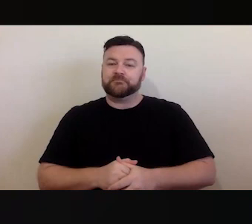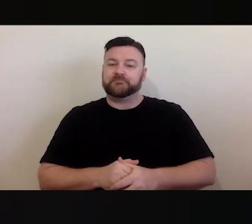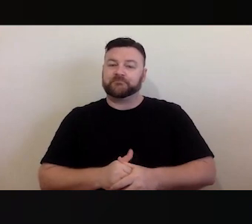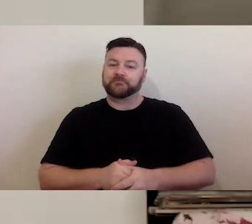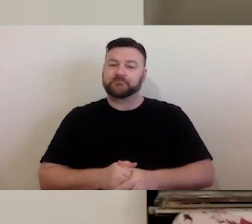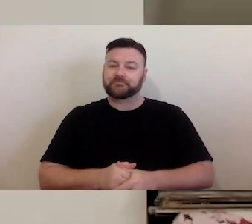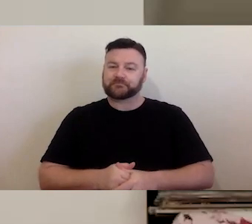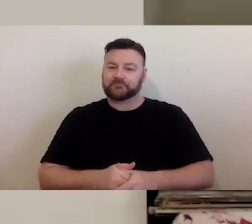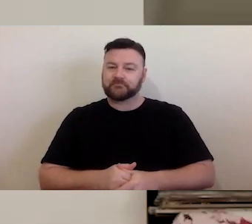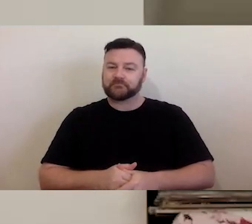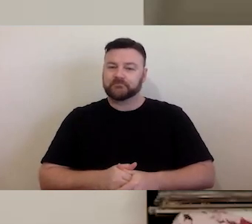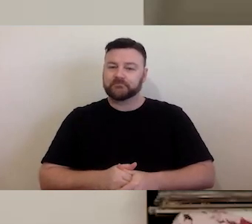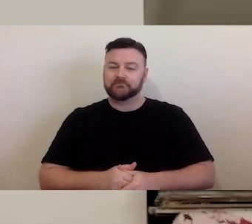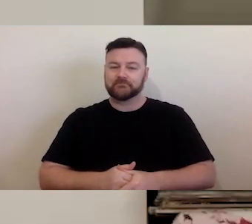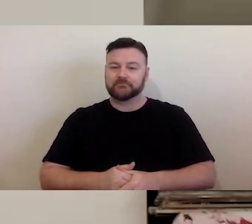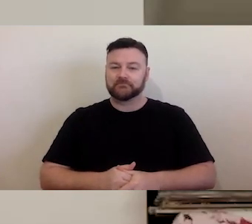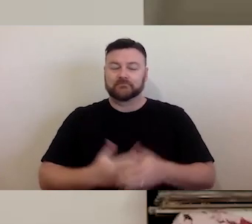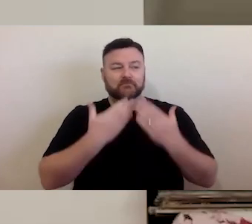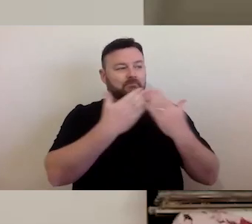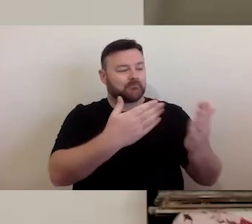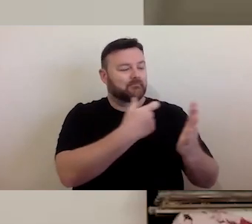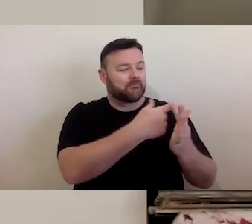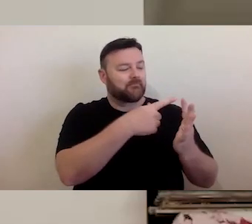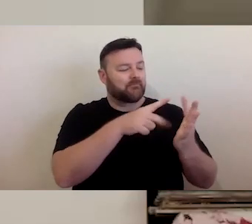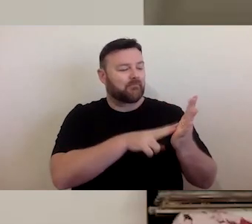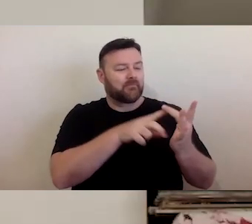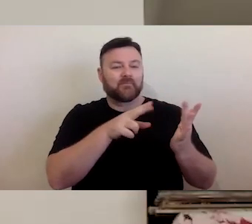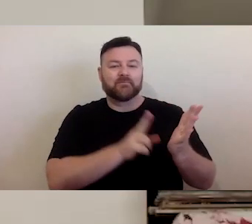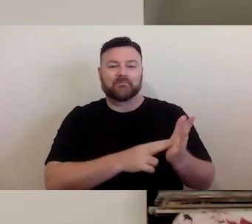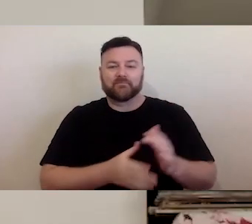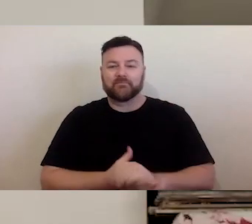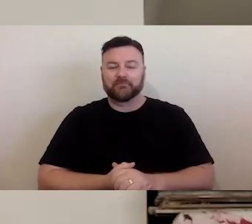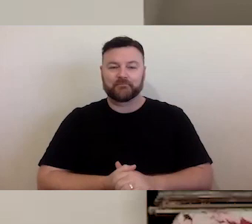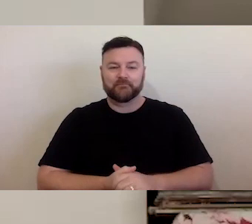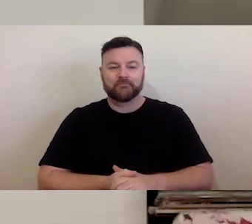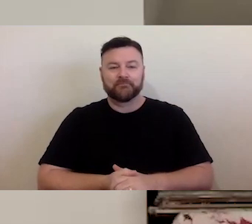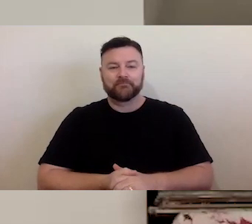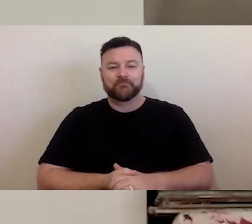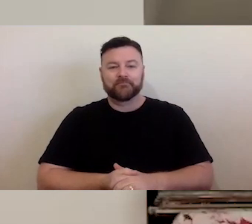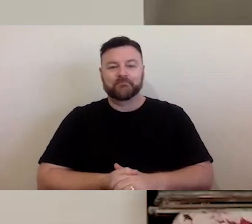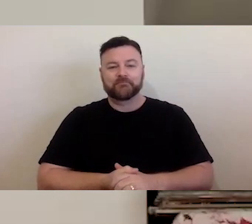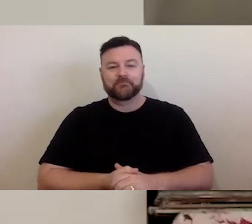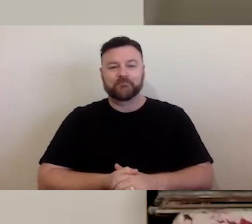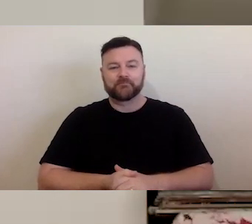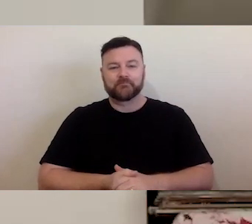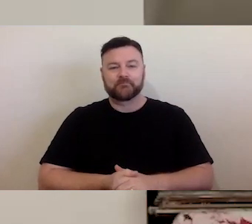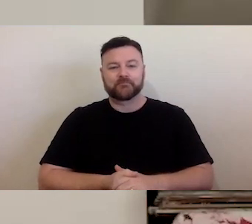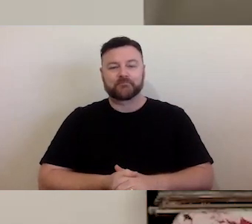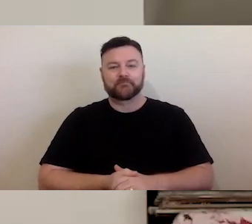Thanks, Elliott. ELLIOTT BLEDSOE: Thank you, Kevin. I will just share my screen.